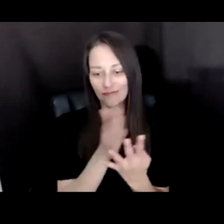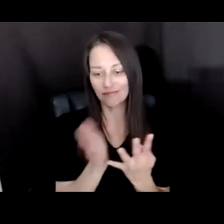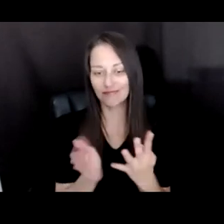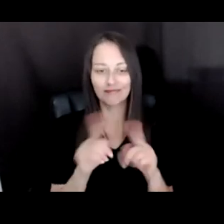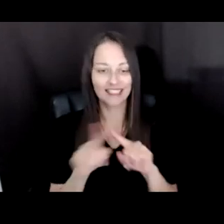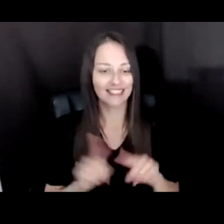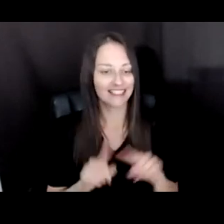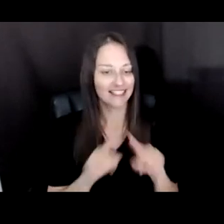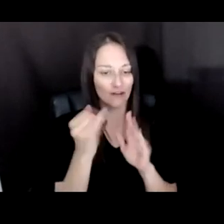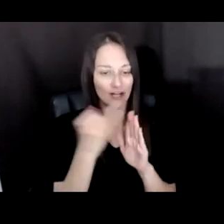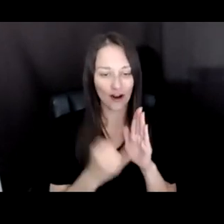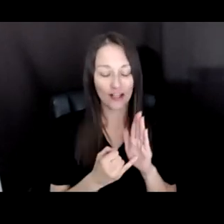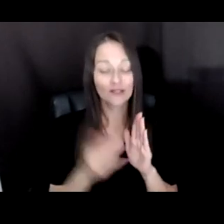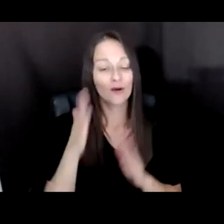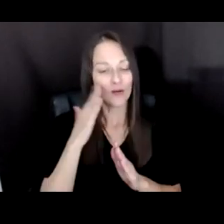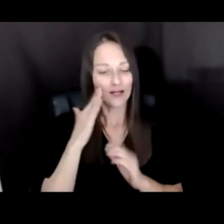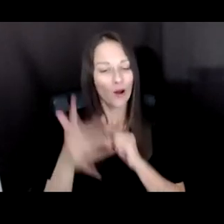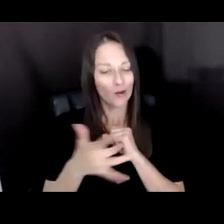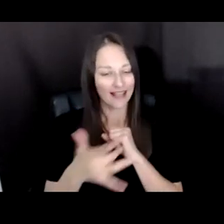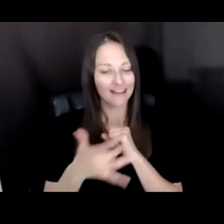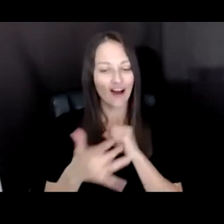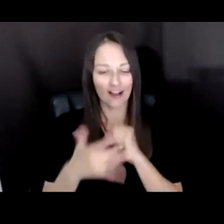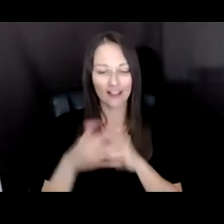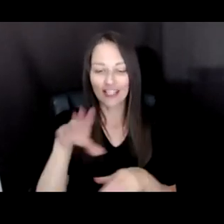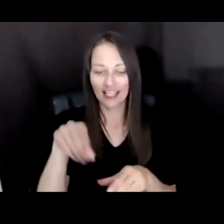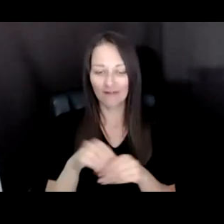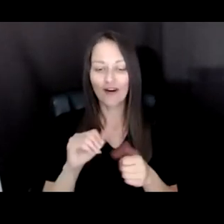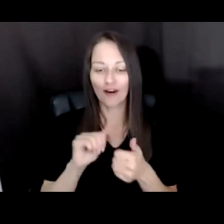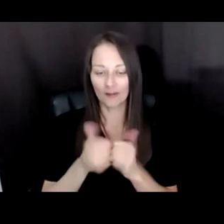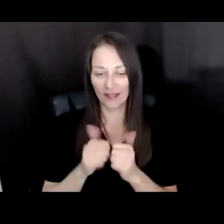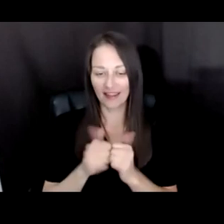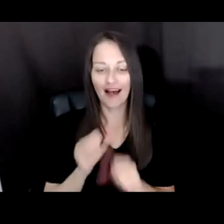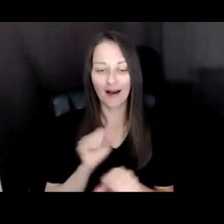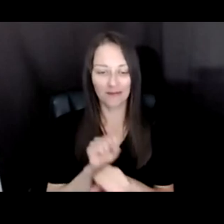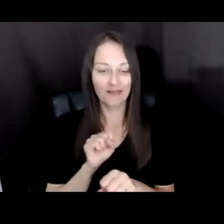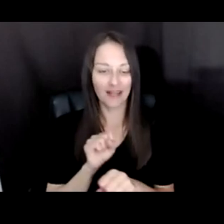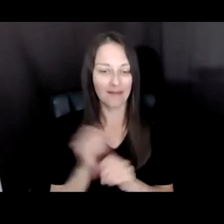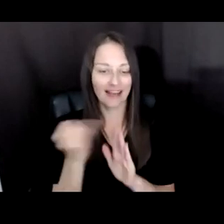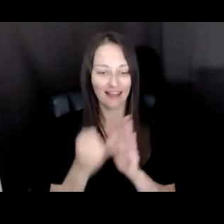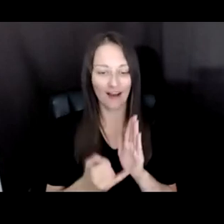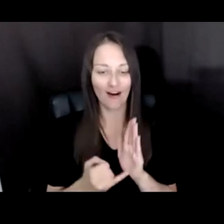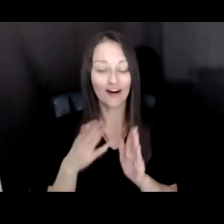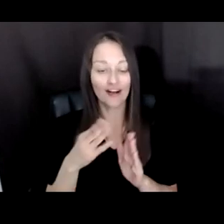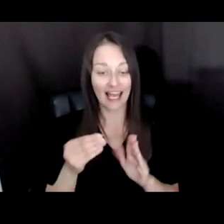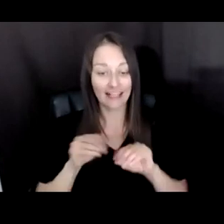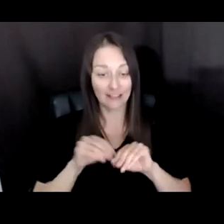ROLE IN THE WAY OUR WORK IS PRODUCED, CONSUMED, AND DISTRIBUTED AND DESPITE THE IMPACT OF